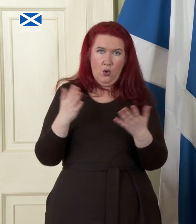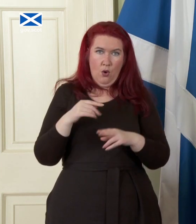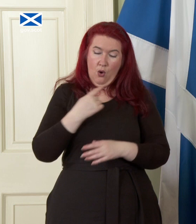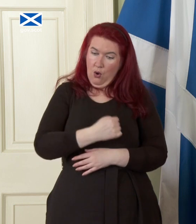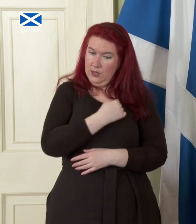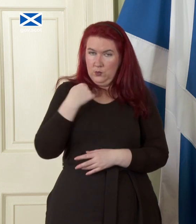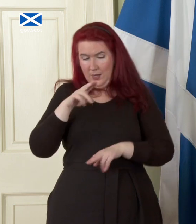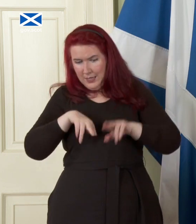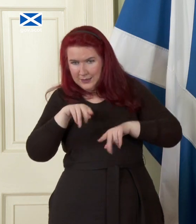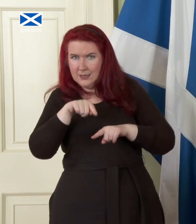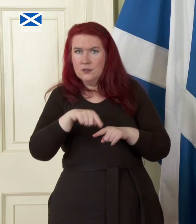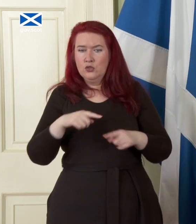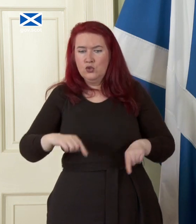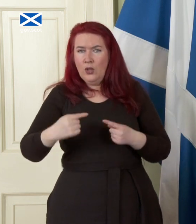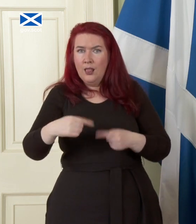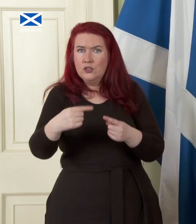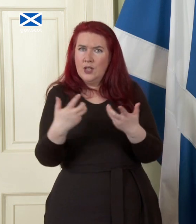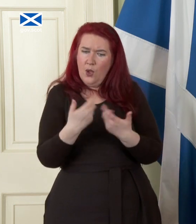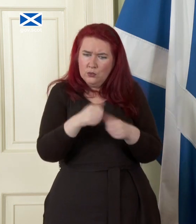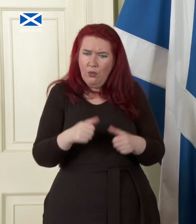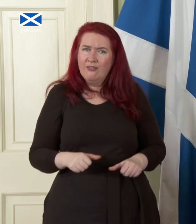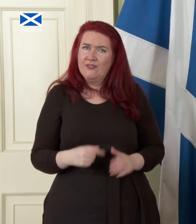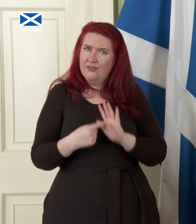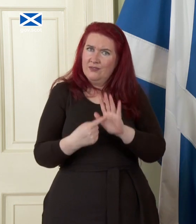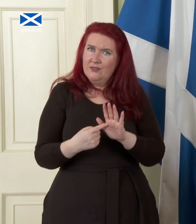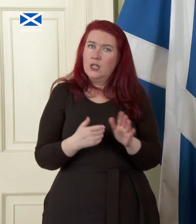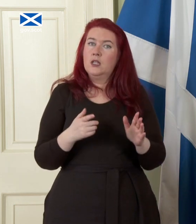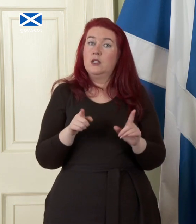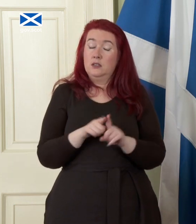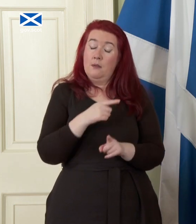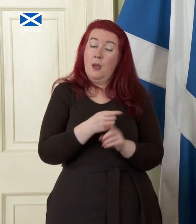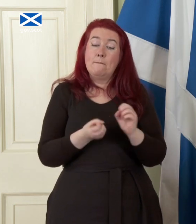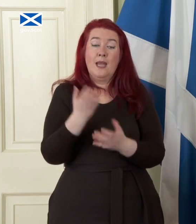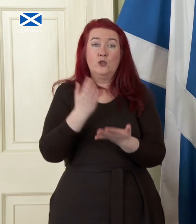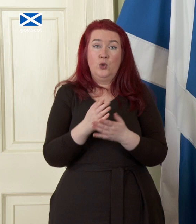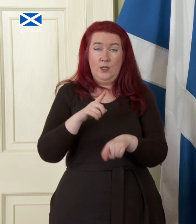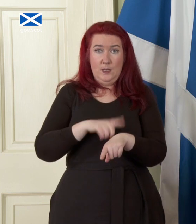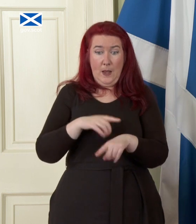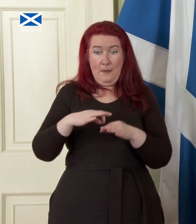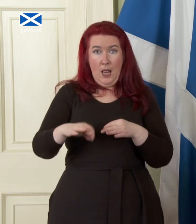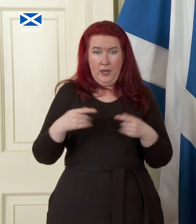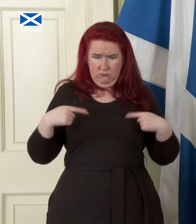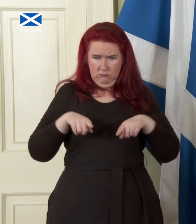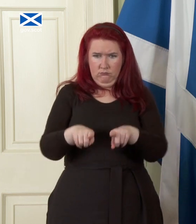these challenges clearly as I said to Peter making sure that these timetables were aligned and you